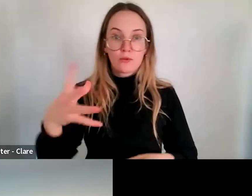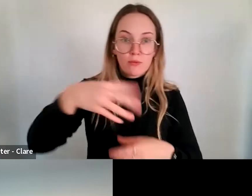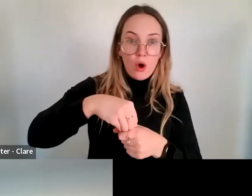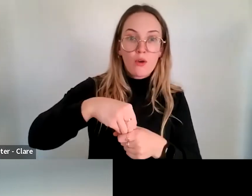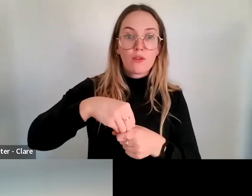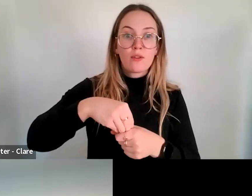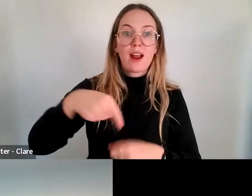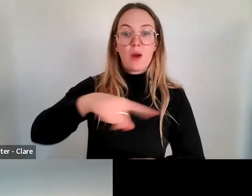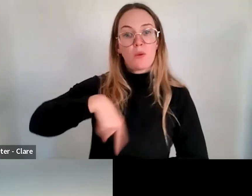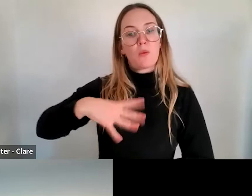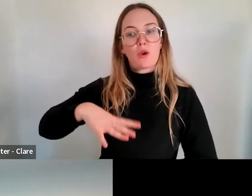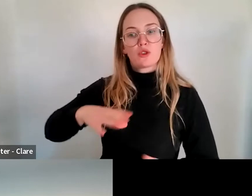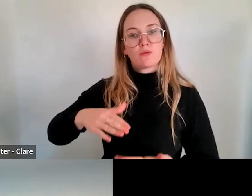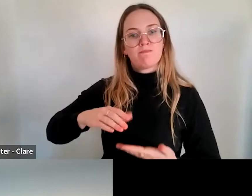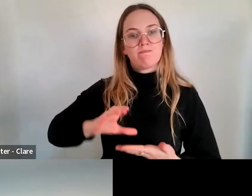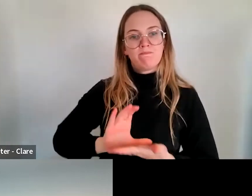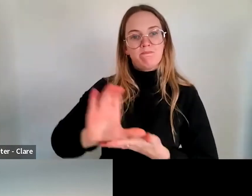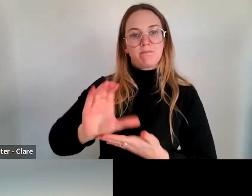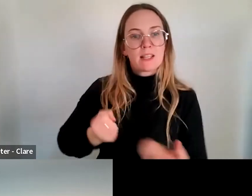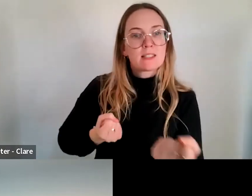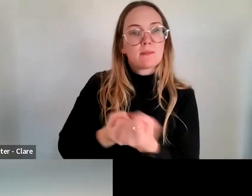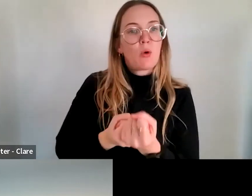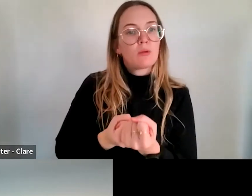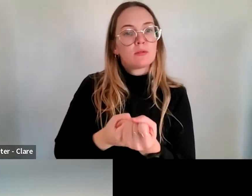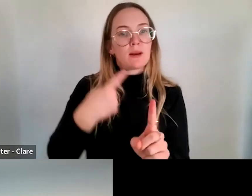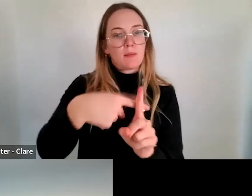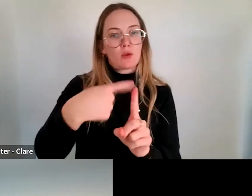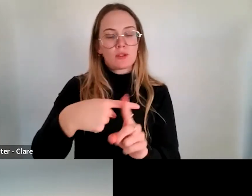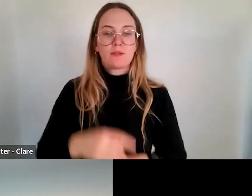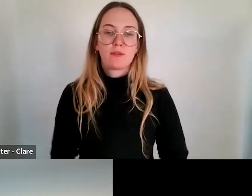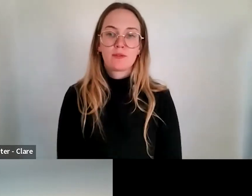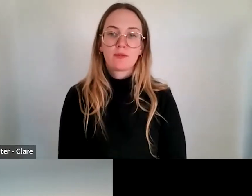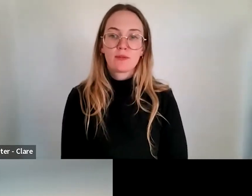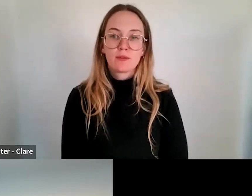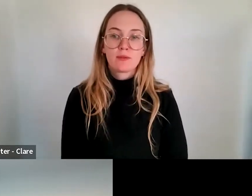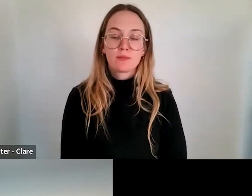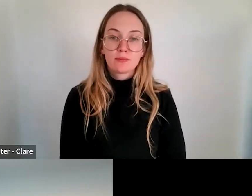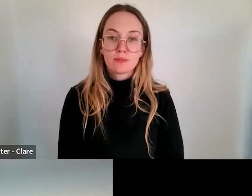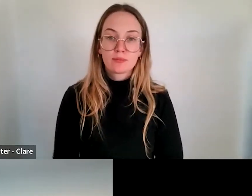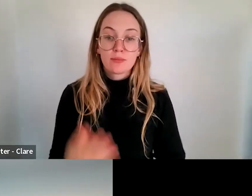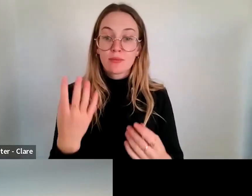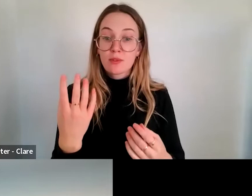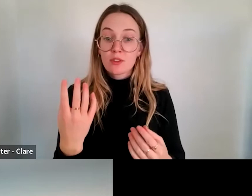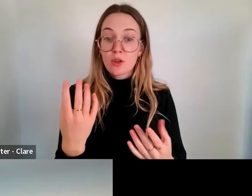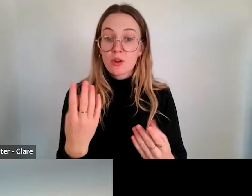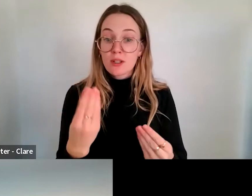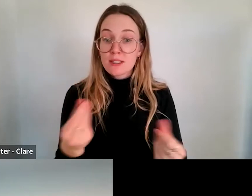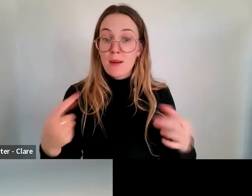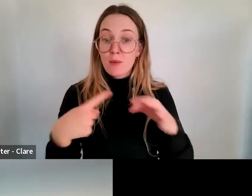kind of facilitate that in a meaningful way. Perfect. We've got some questions coming in.